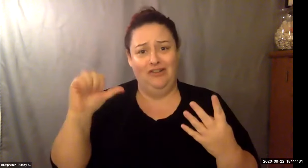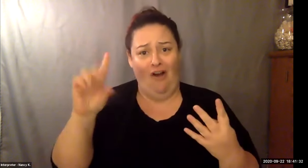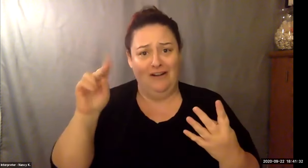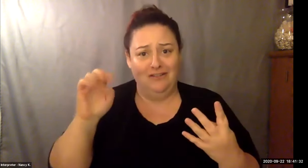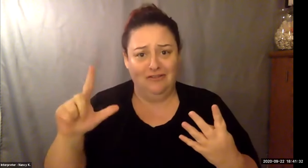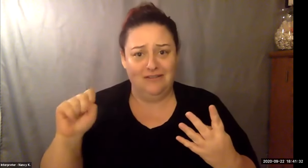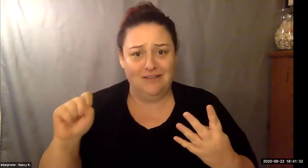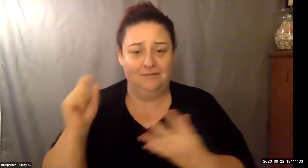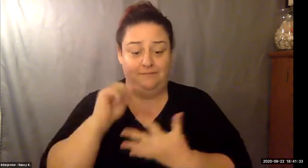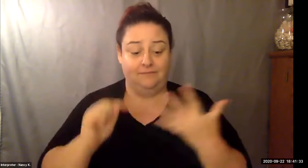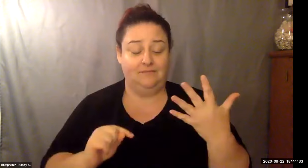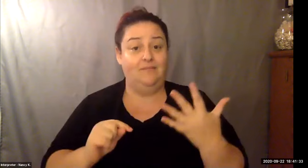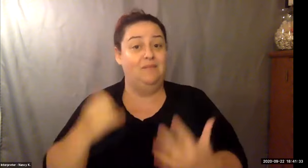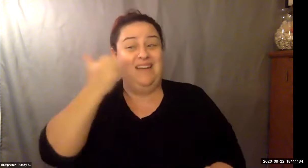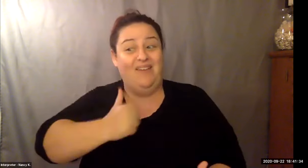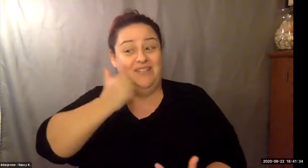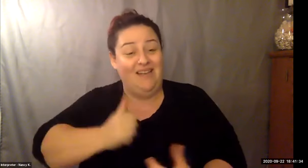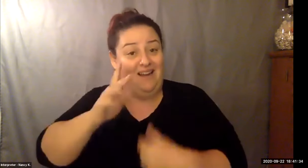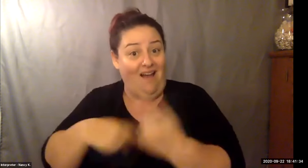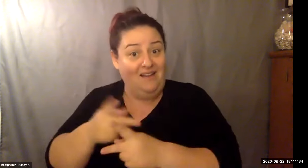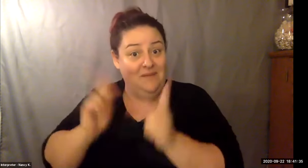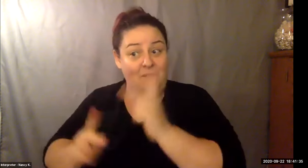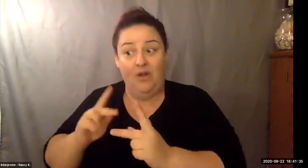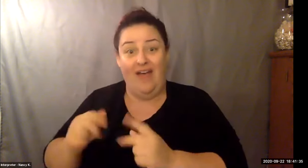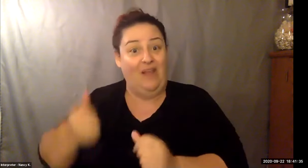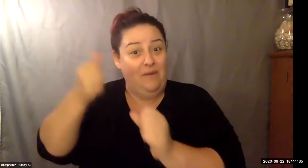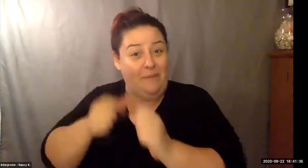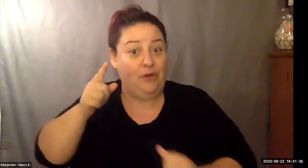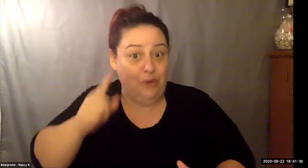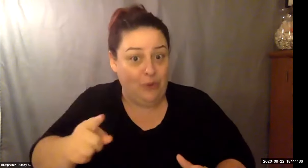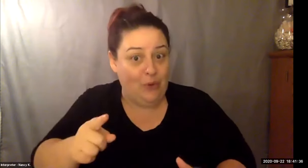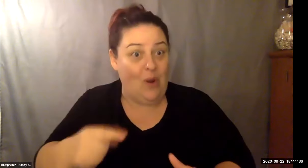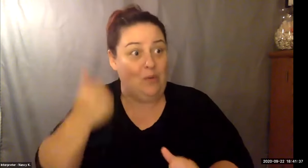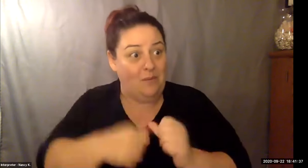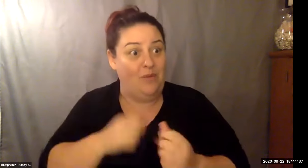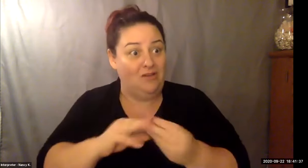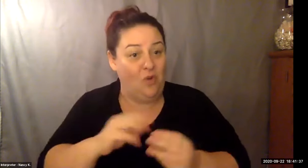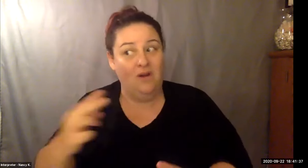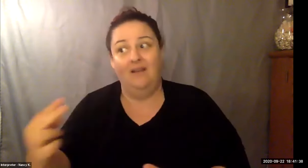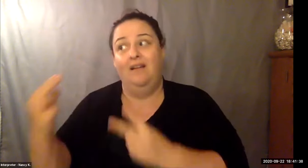Keith Wolling: And work with them and show them that you truly care that that comes from the heart Courage, we all have to have guts.